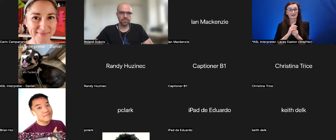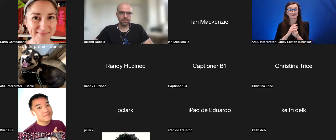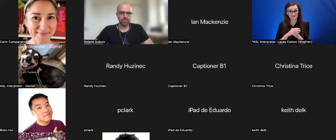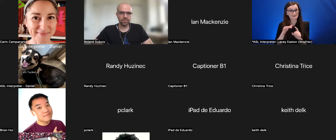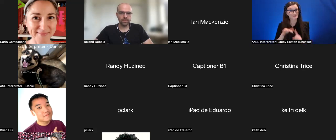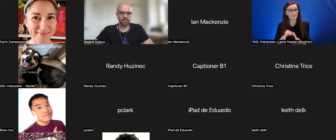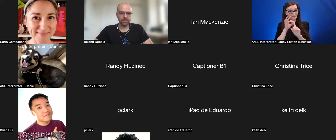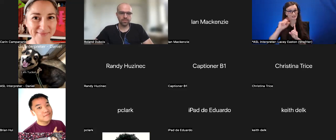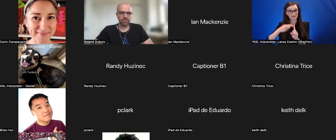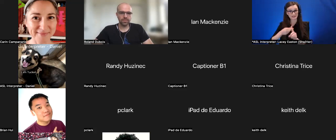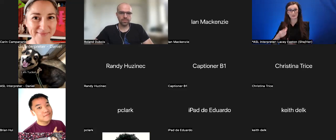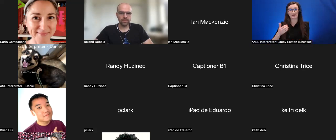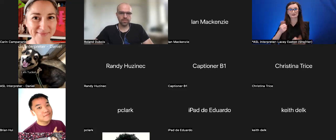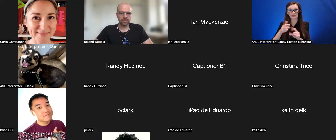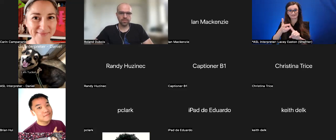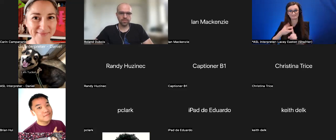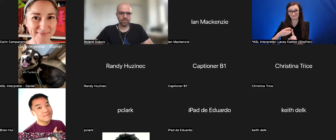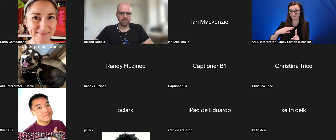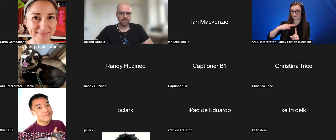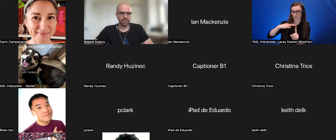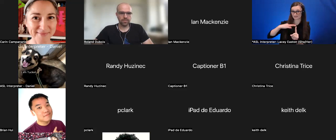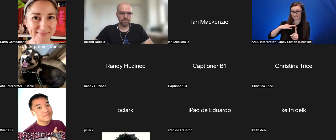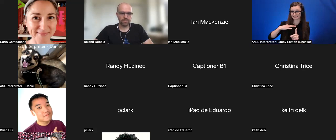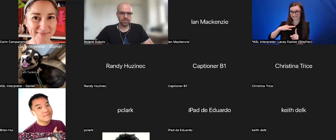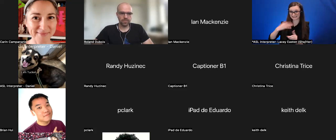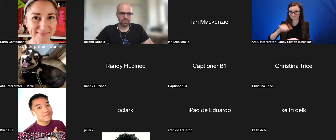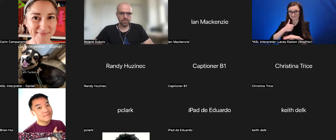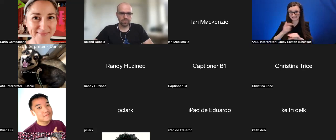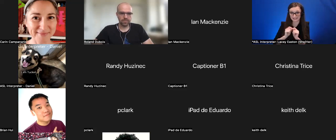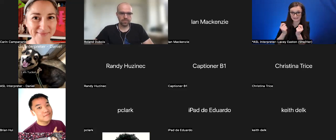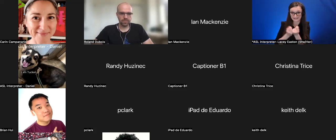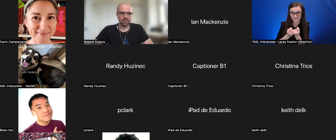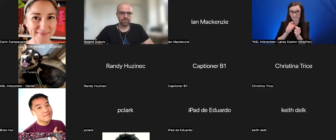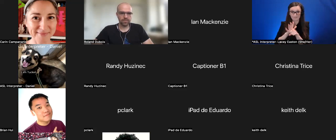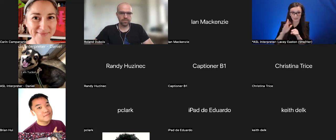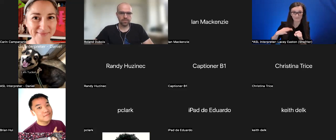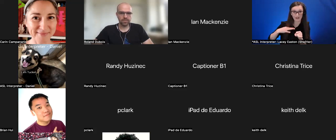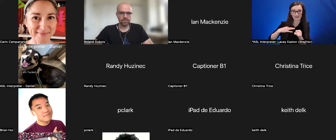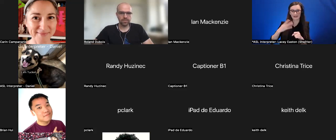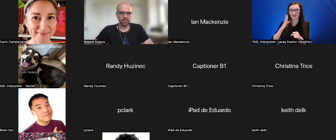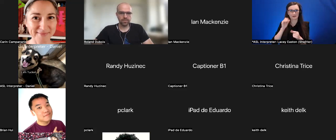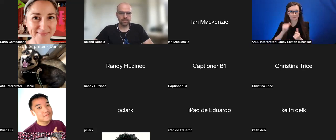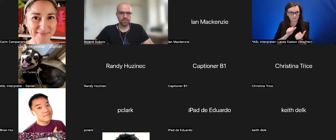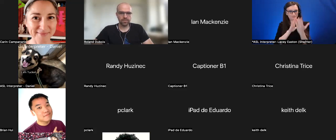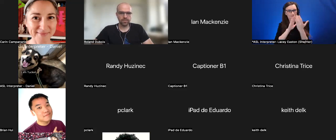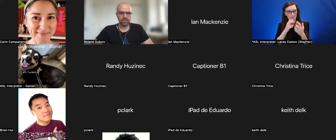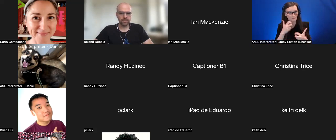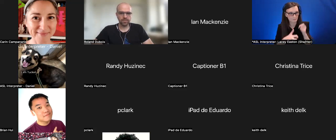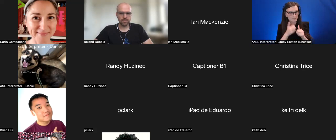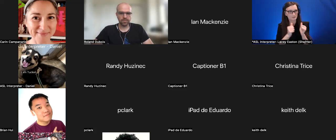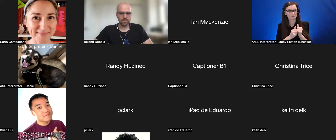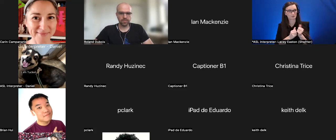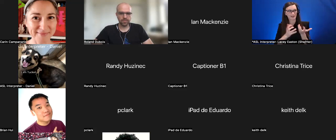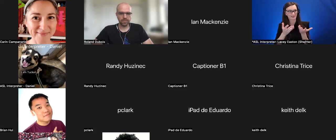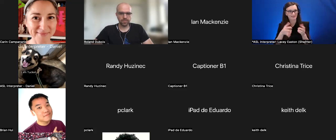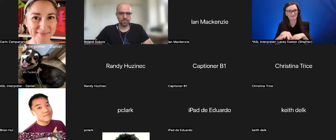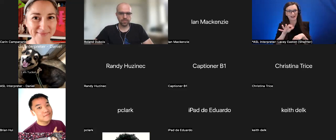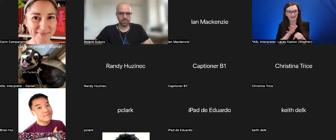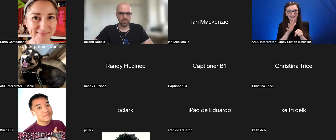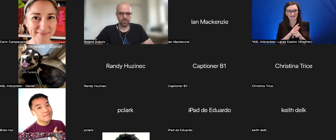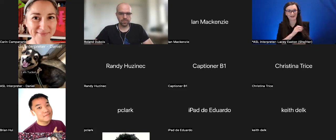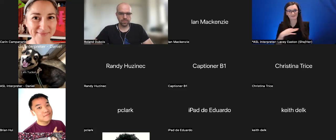organizing team, you run into a lot of issues with volunteer staffing. Sometimes especially